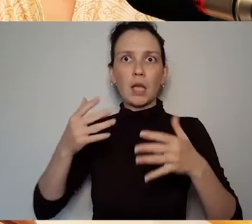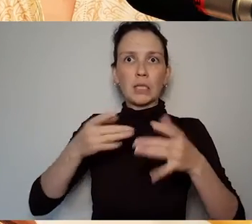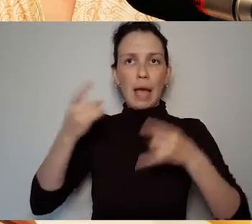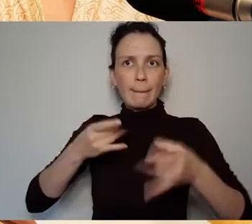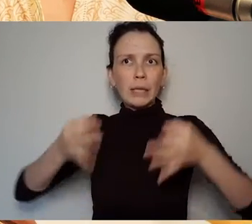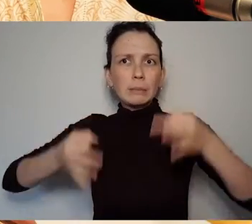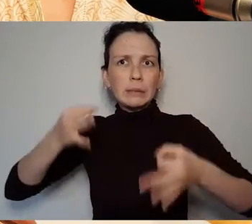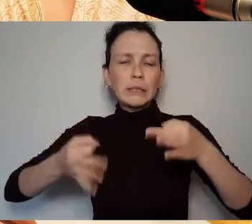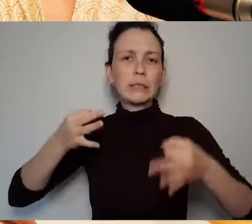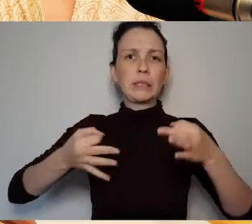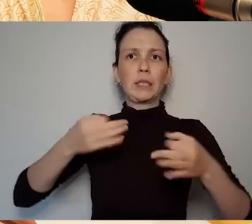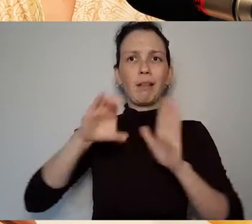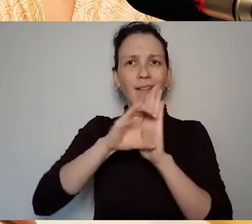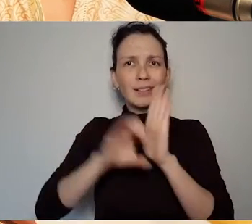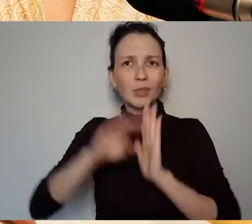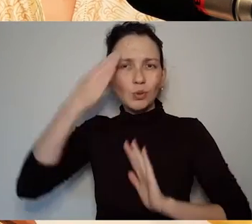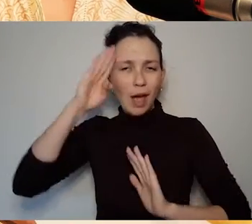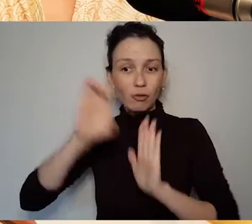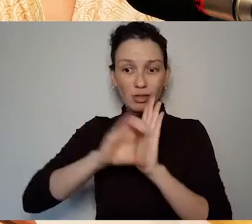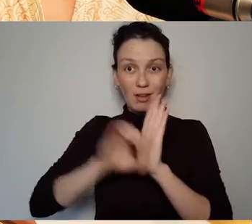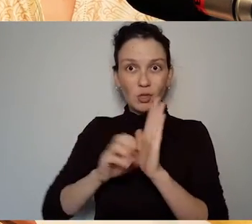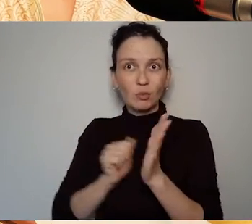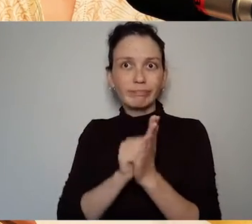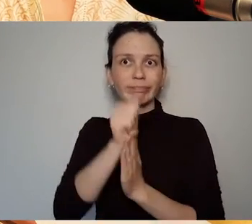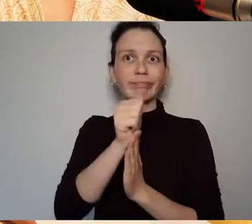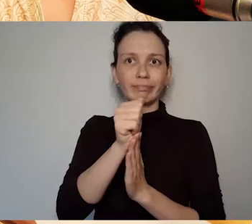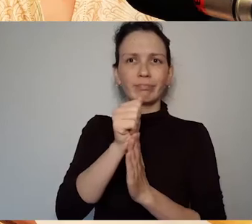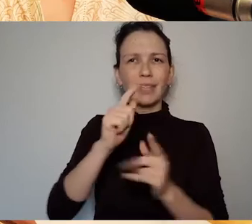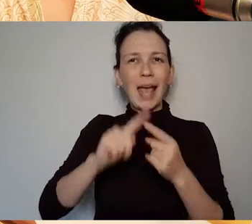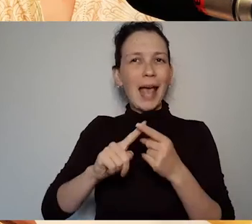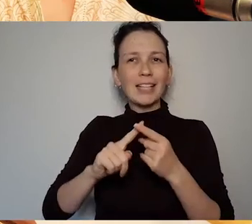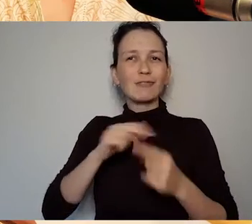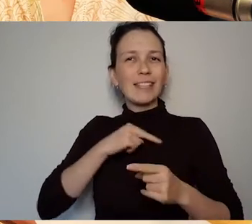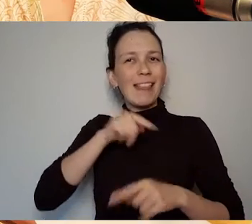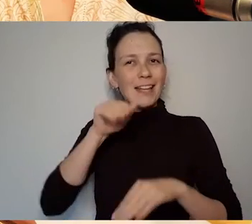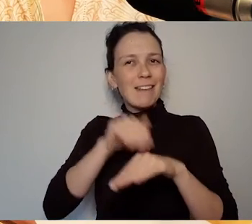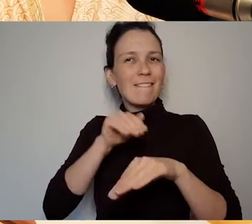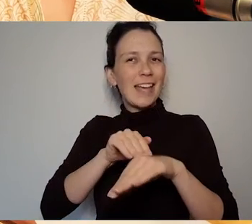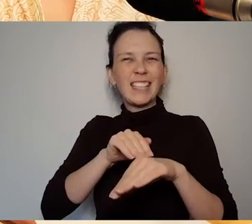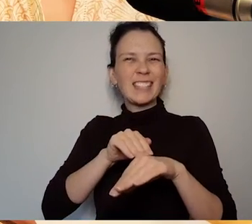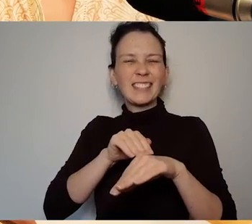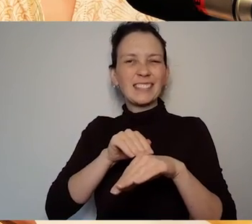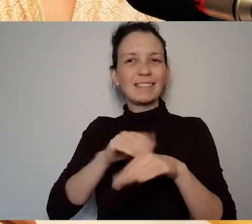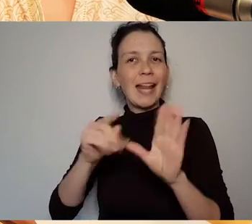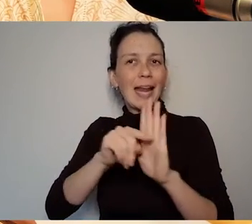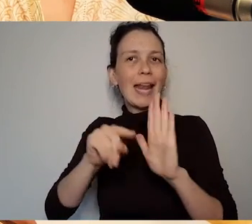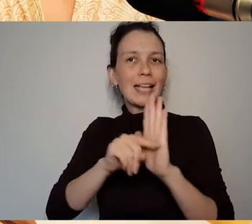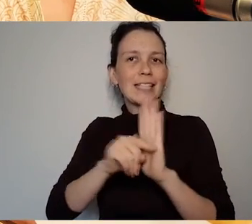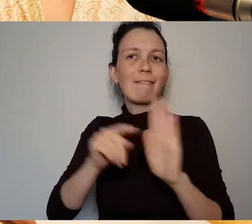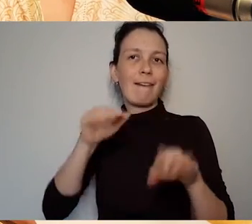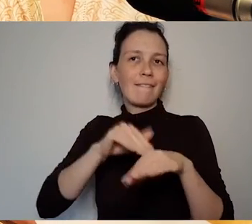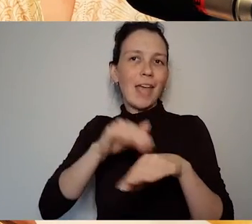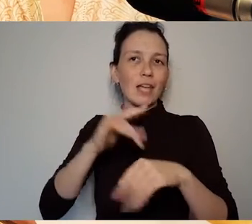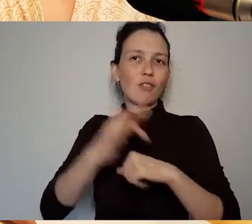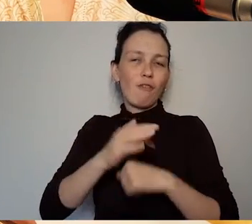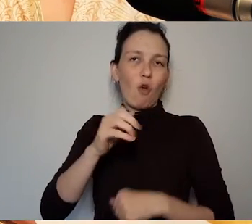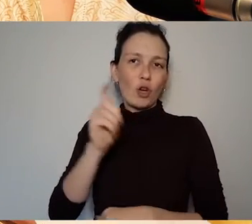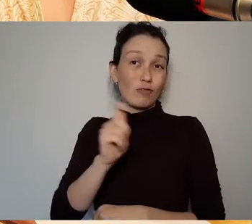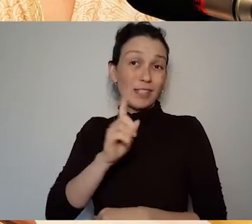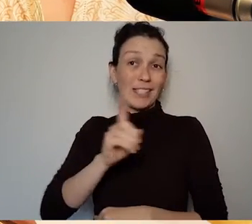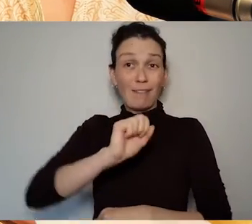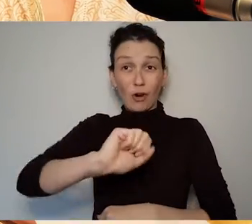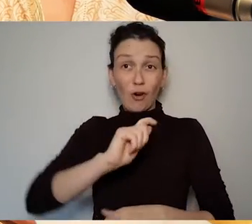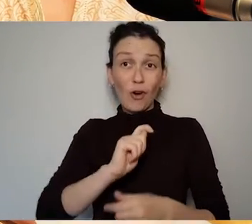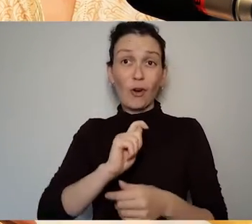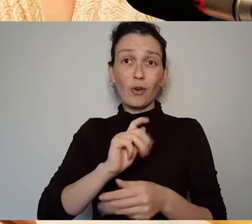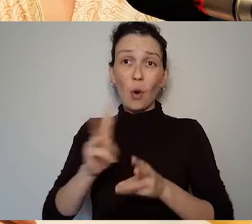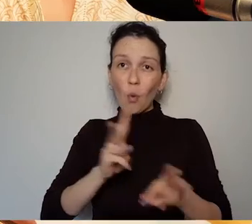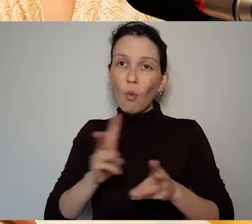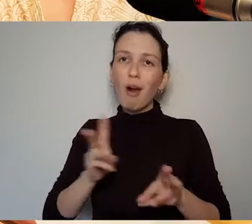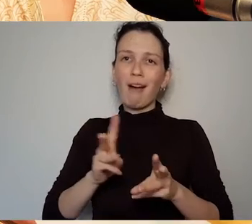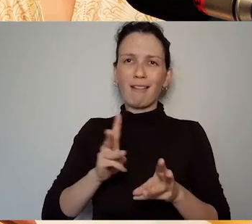They didn't augur well for Deevy and her work really became much less popular ... less popular because it